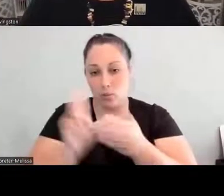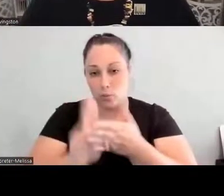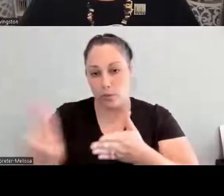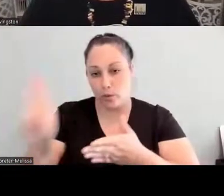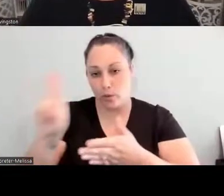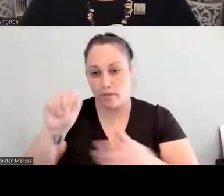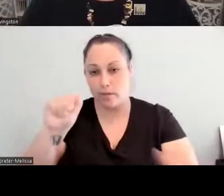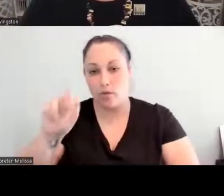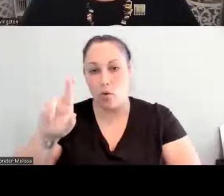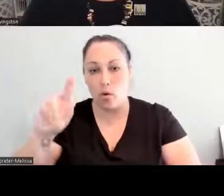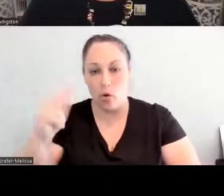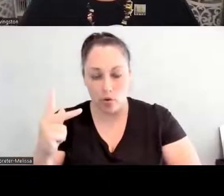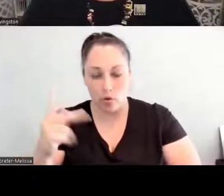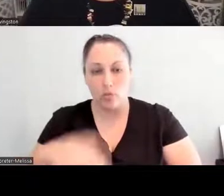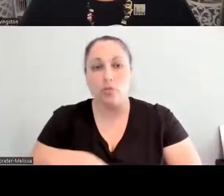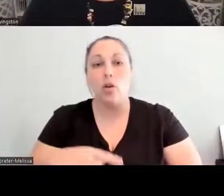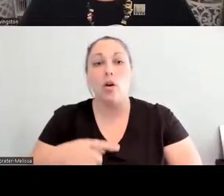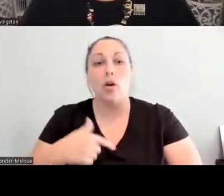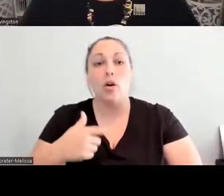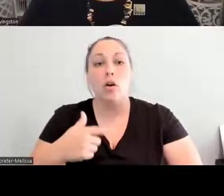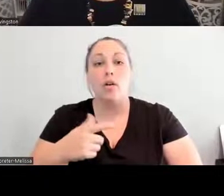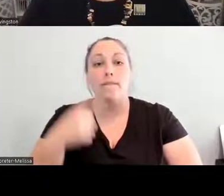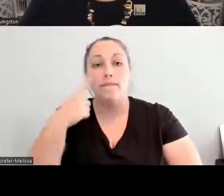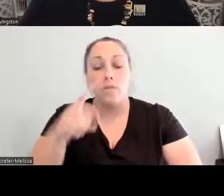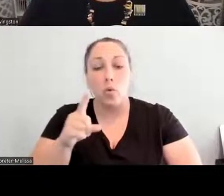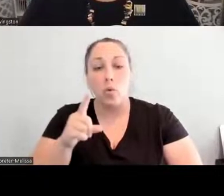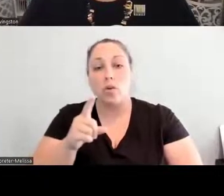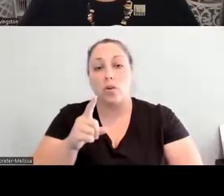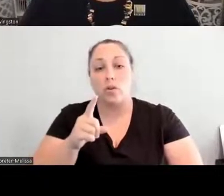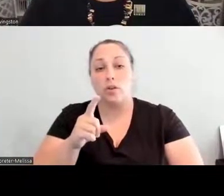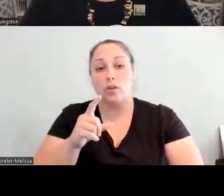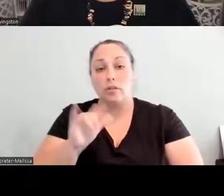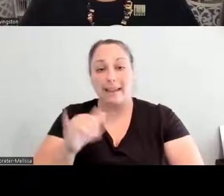able to facilitate a collective healing experience with the